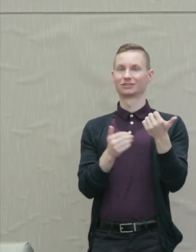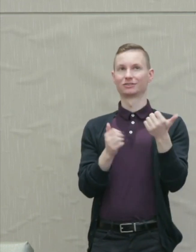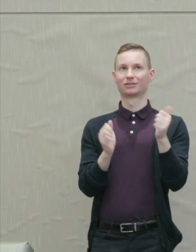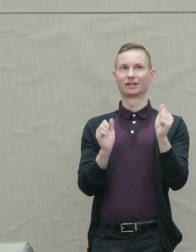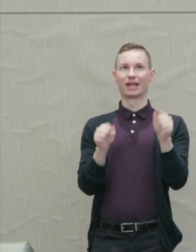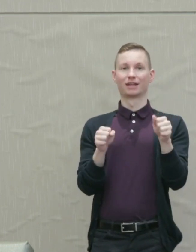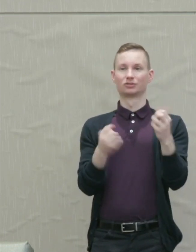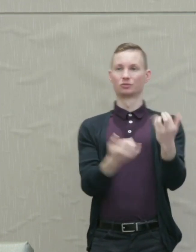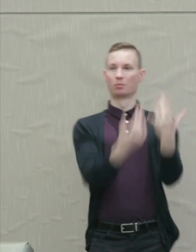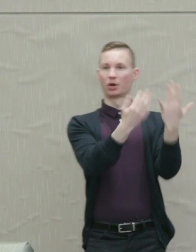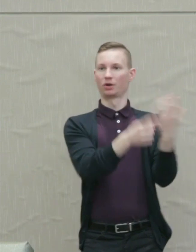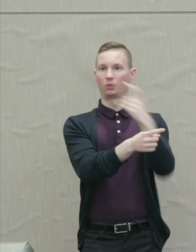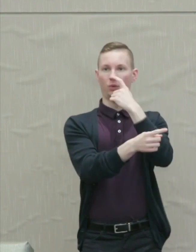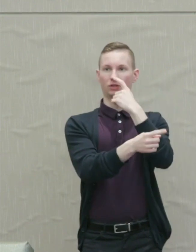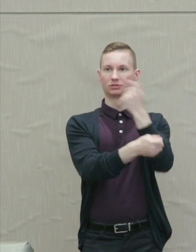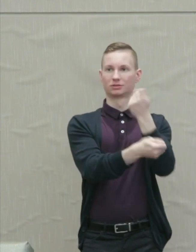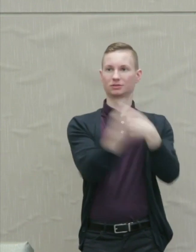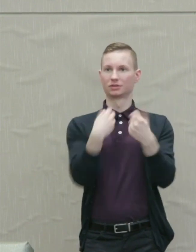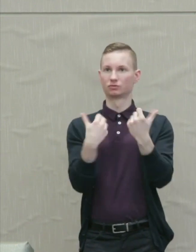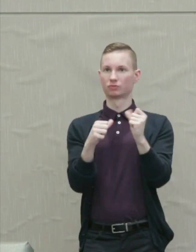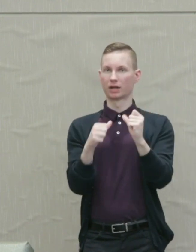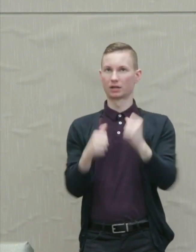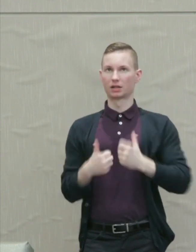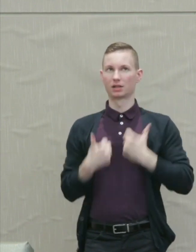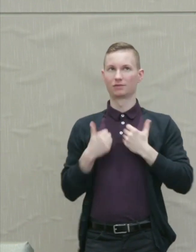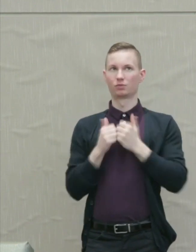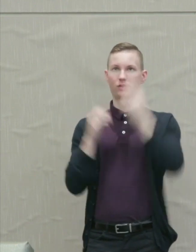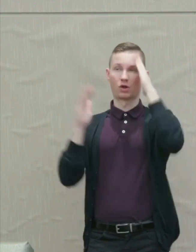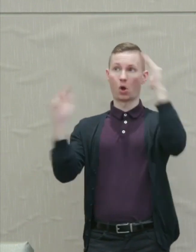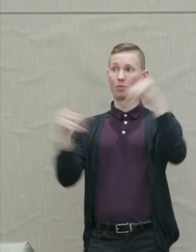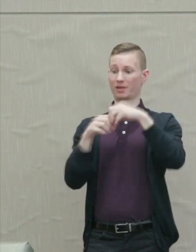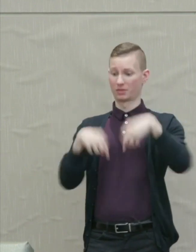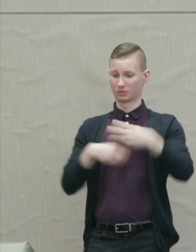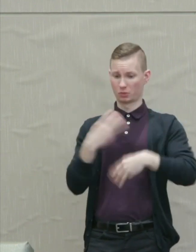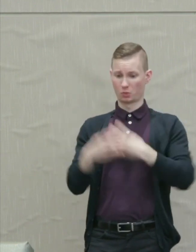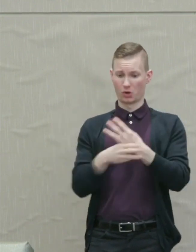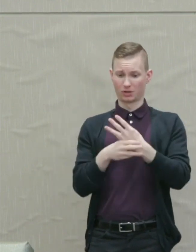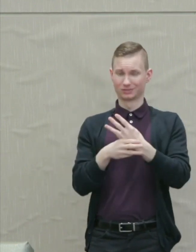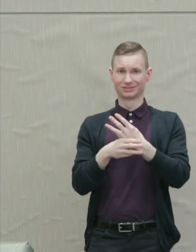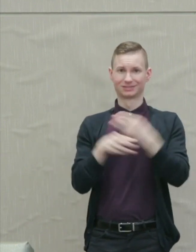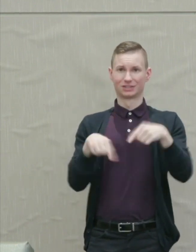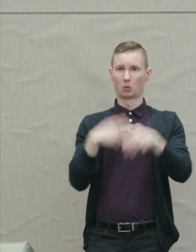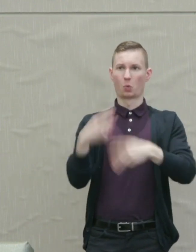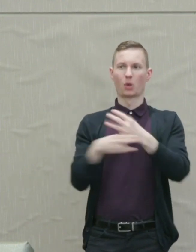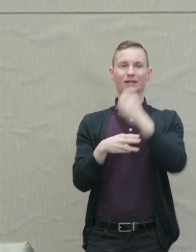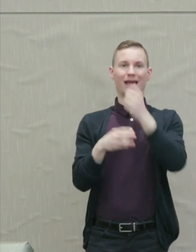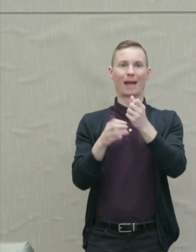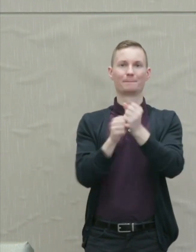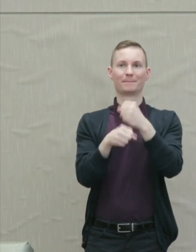witch then to live with hope in a world that is not made to assuage our fears.